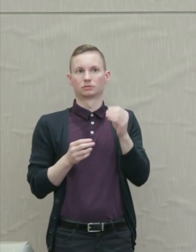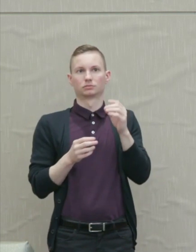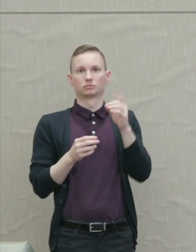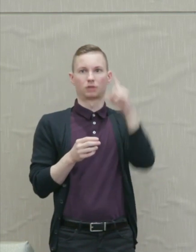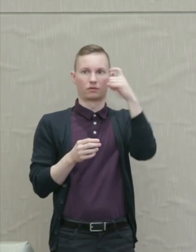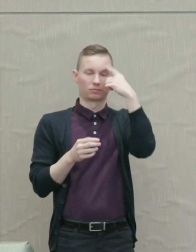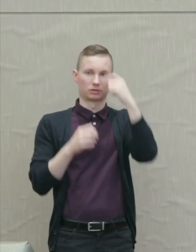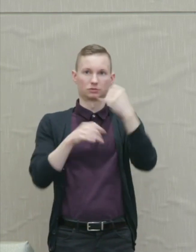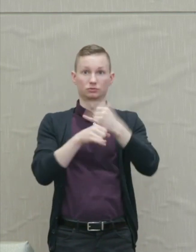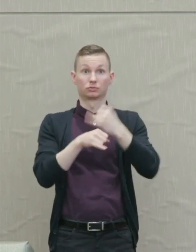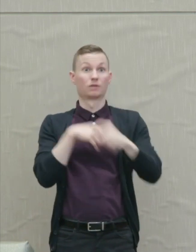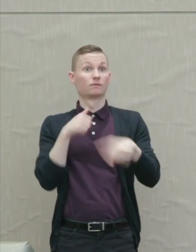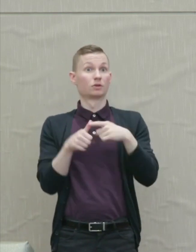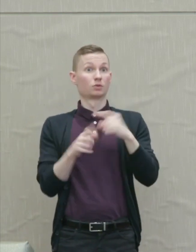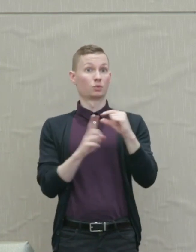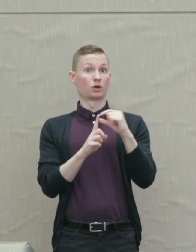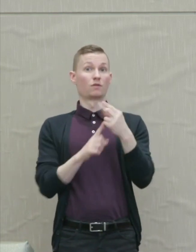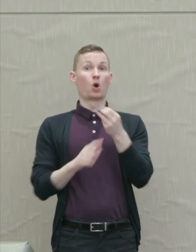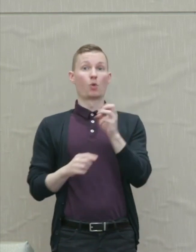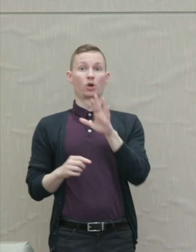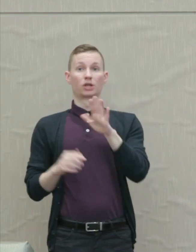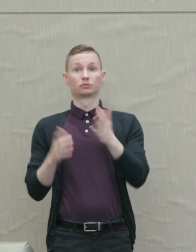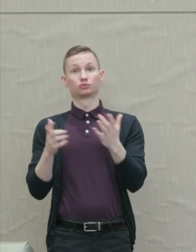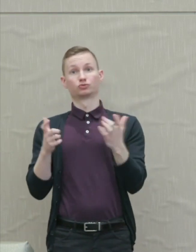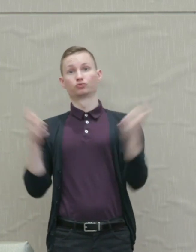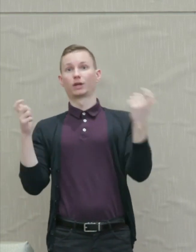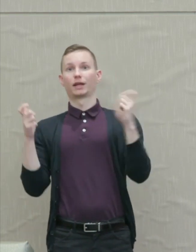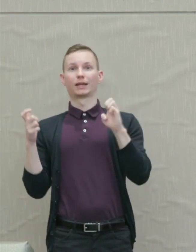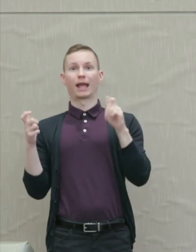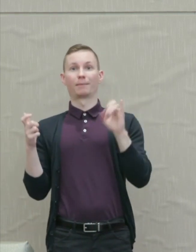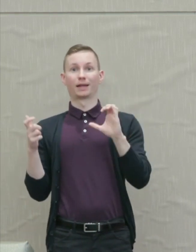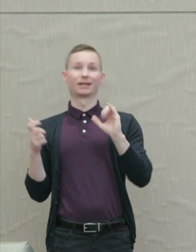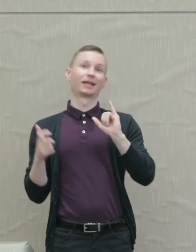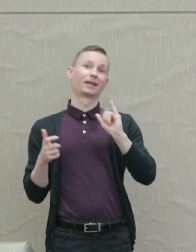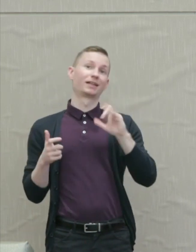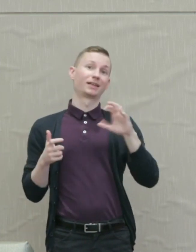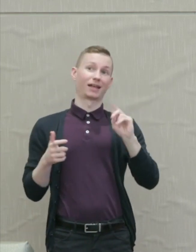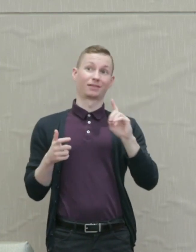The first word of Homer's great epic Iliad is anger.